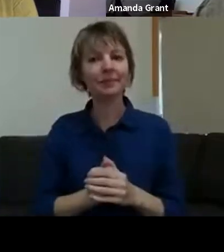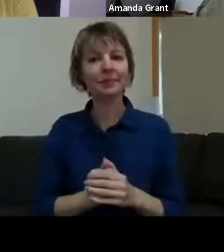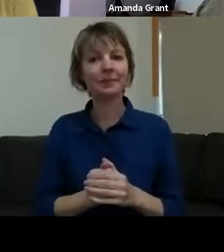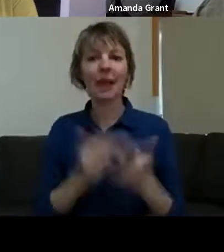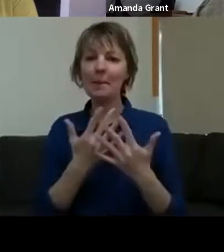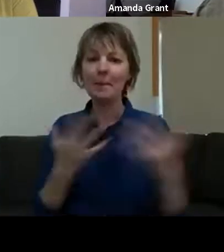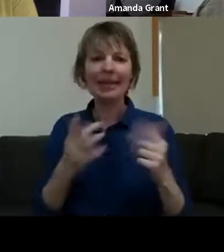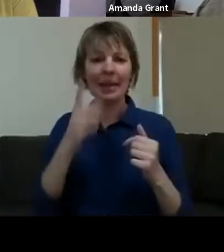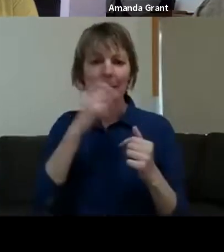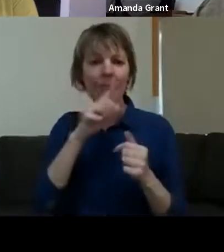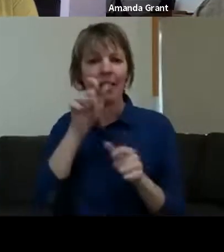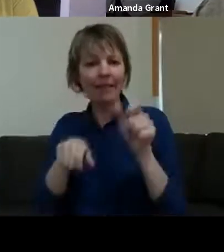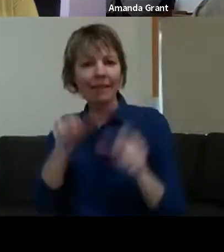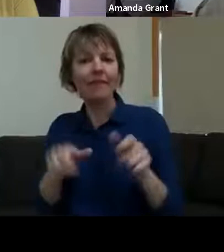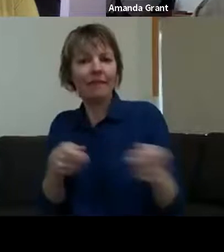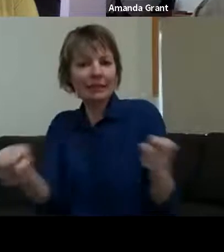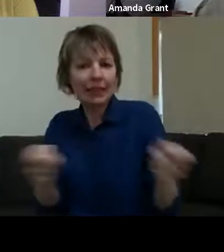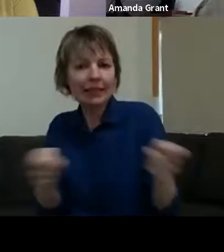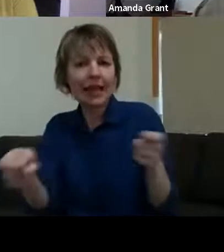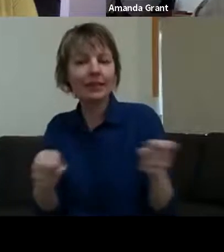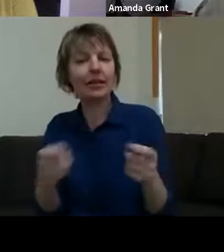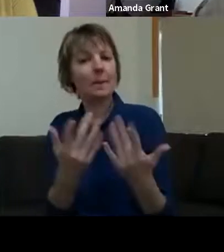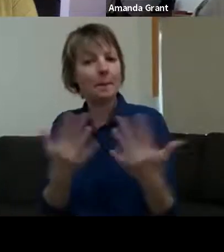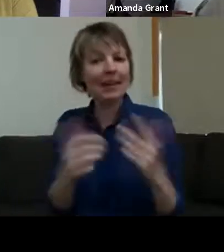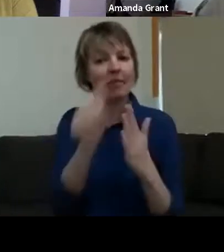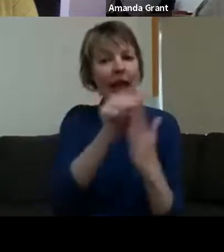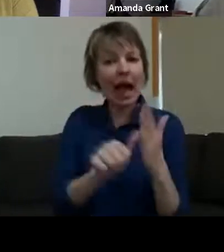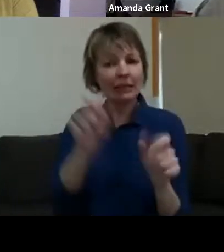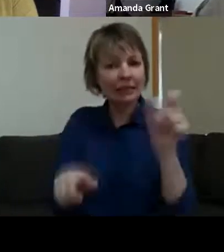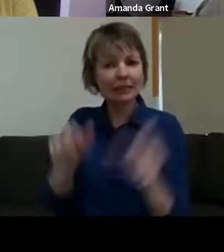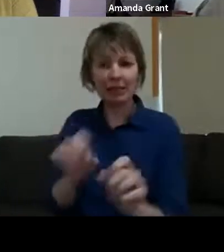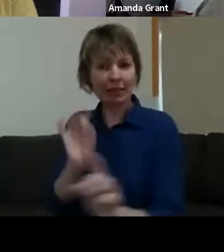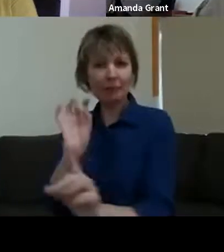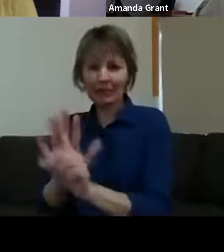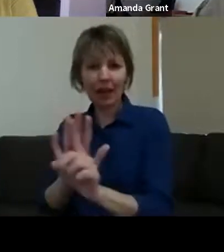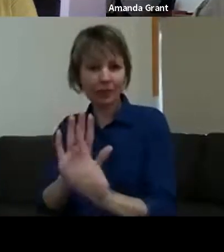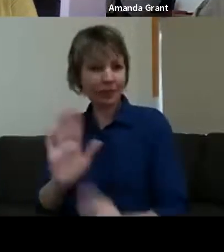are impacted by the fires themselves. And really, whilst